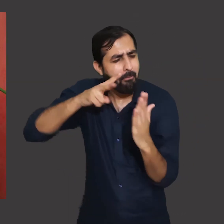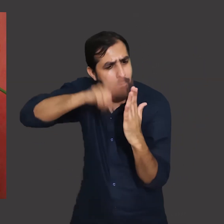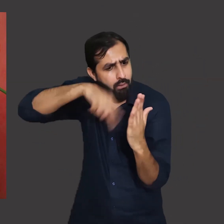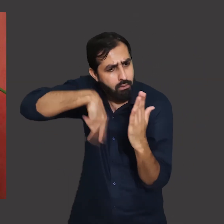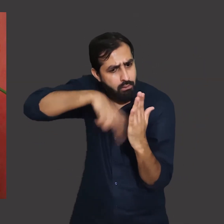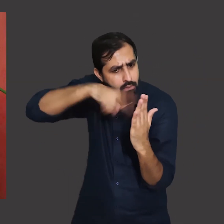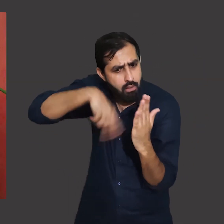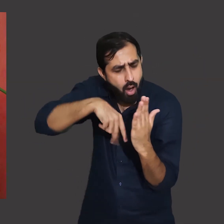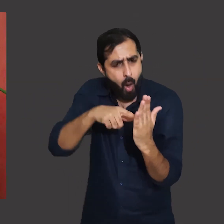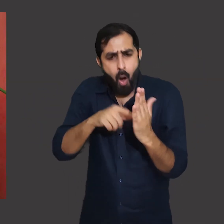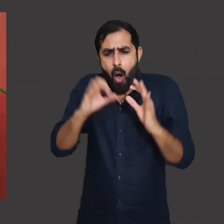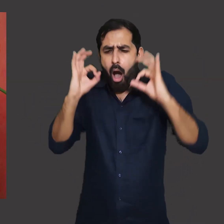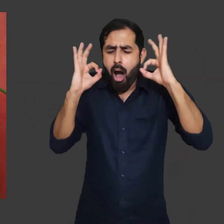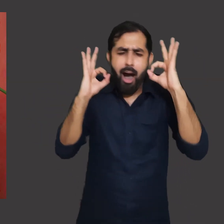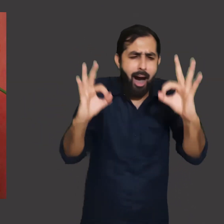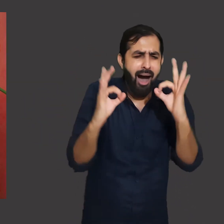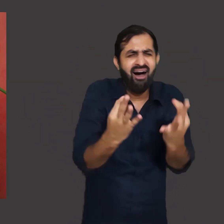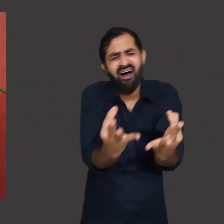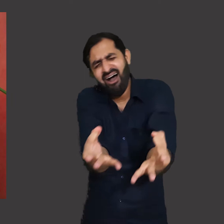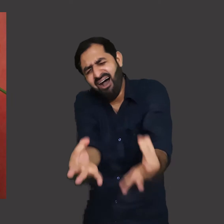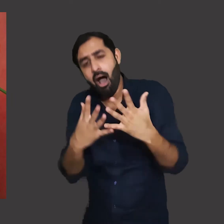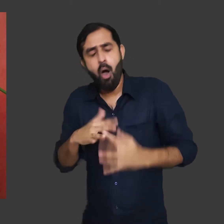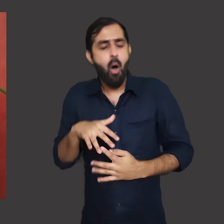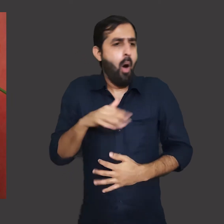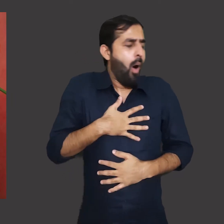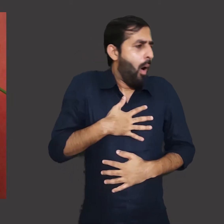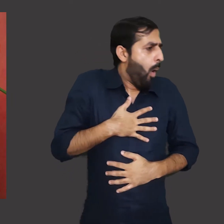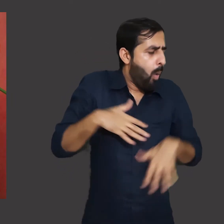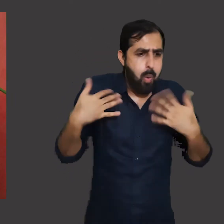The novel was very interesting and was loved by many people.